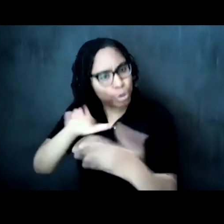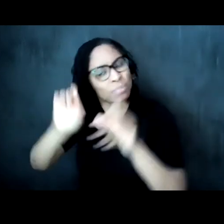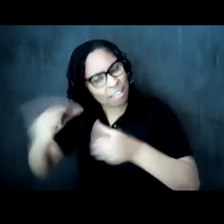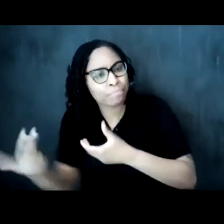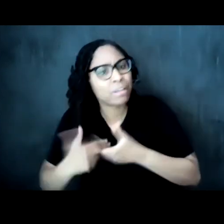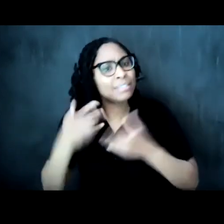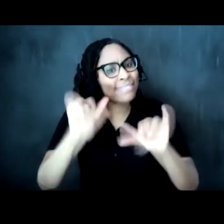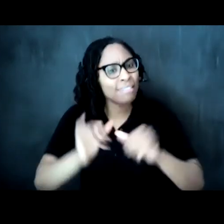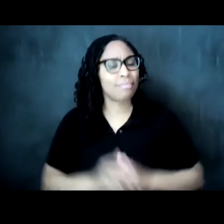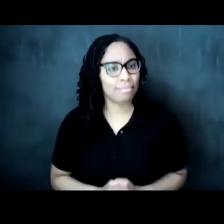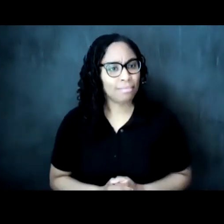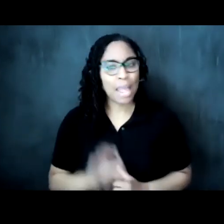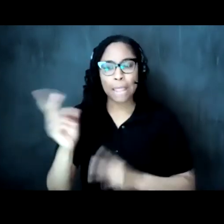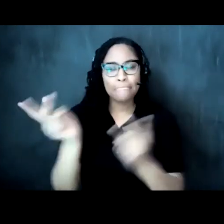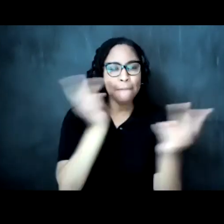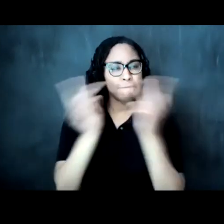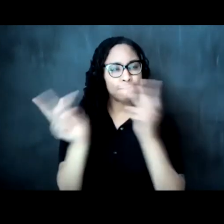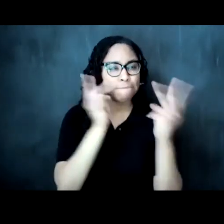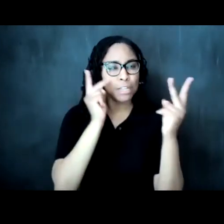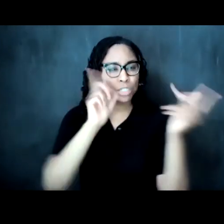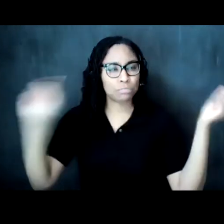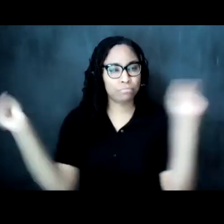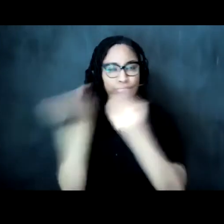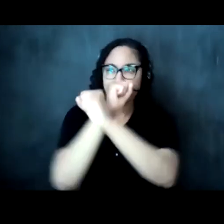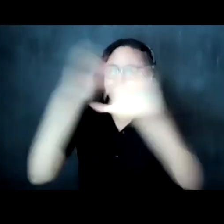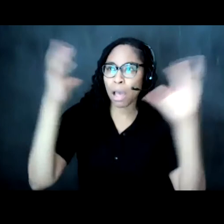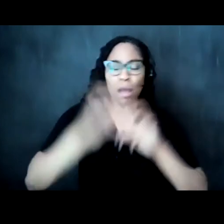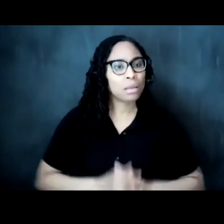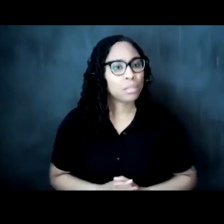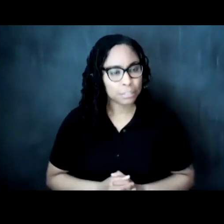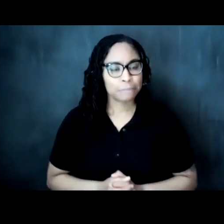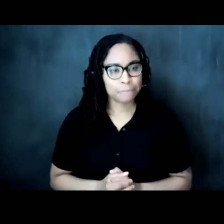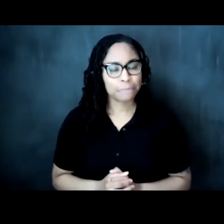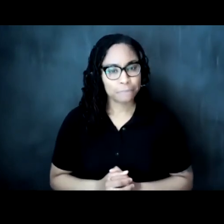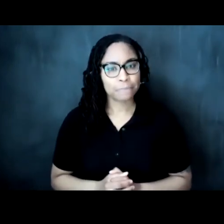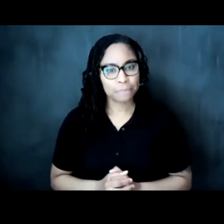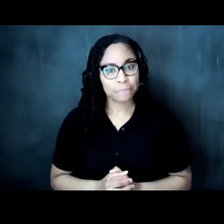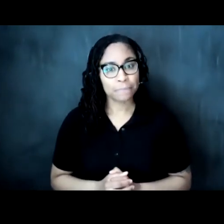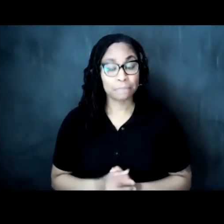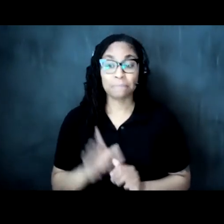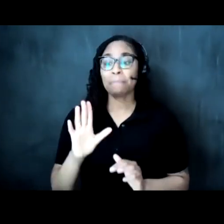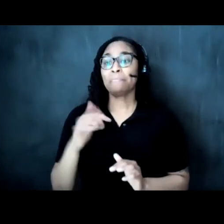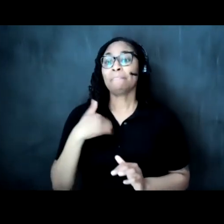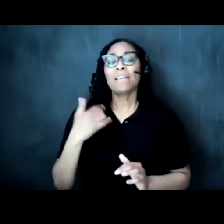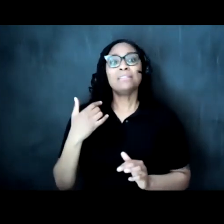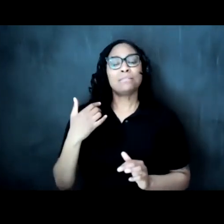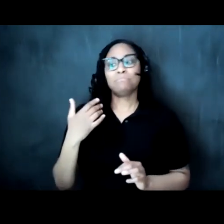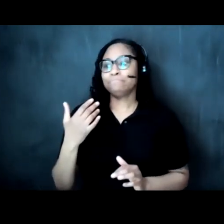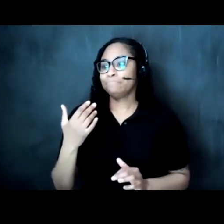in that vision casting right one of the greatest gifts i think of creative culture is that it